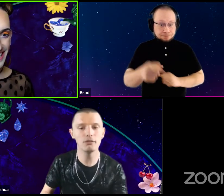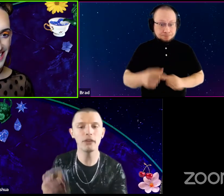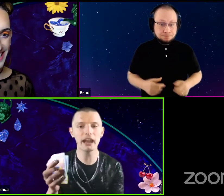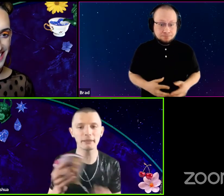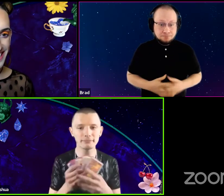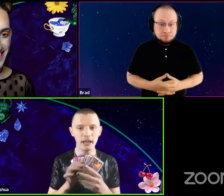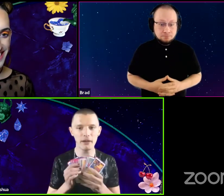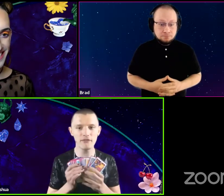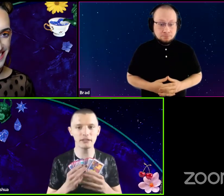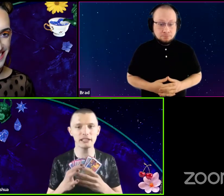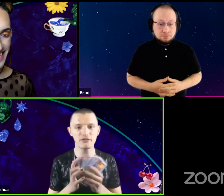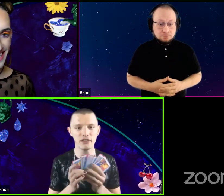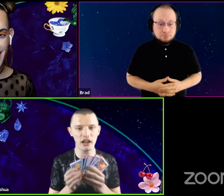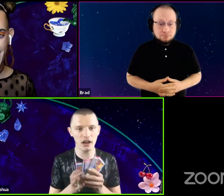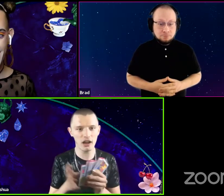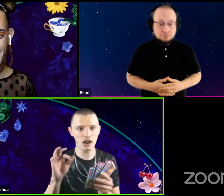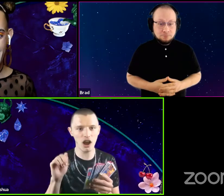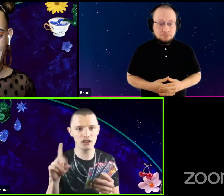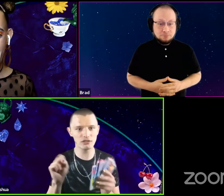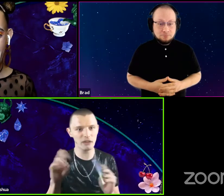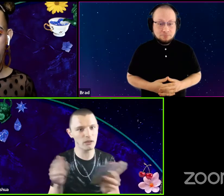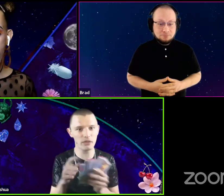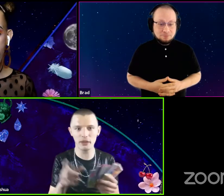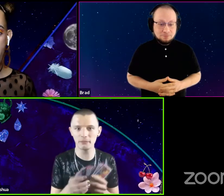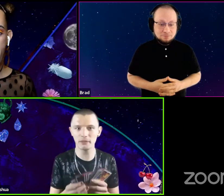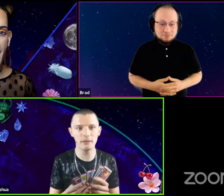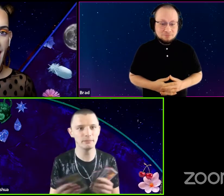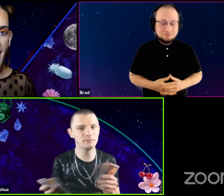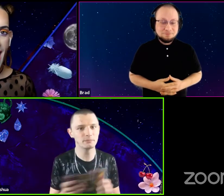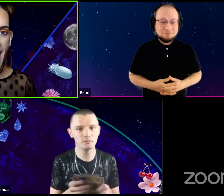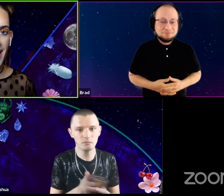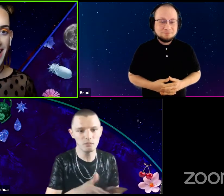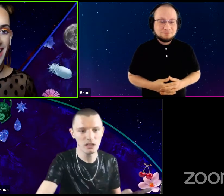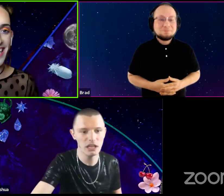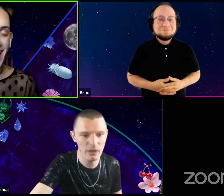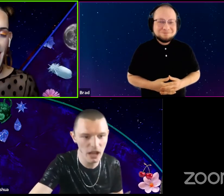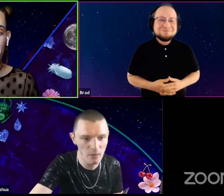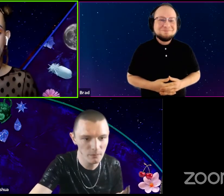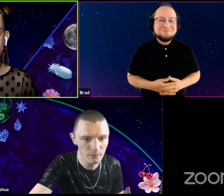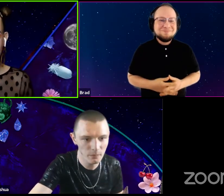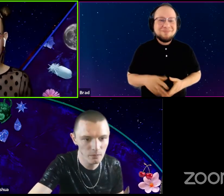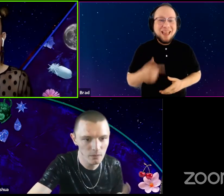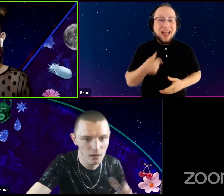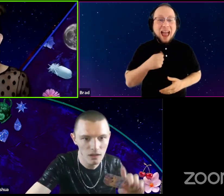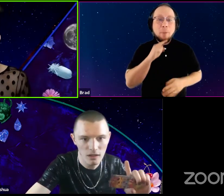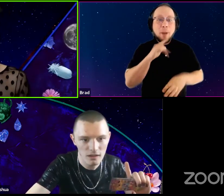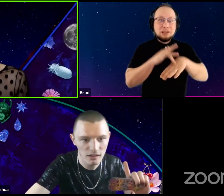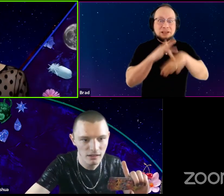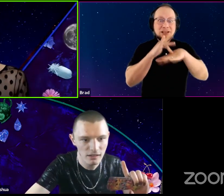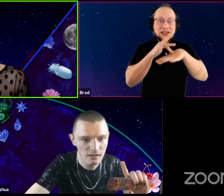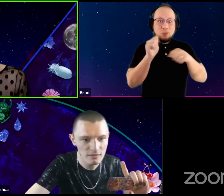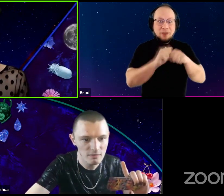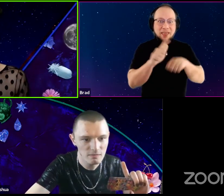Ready. I have my Lisa Frank cards ready with you? Aye. Aye. I'm obsessed with the Lisa Frank cards.